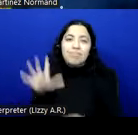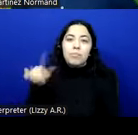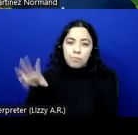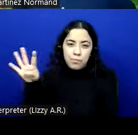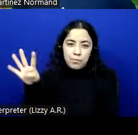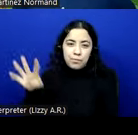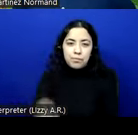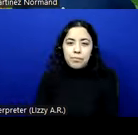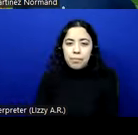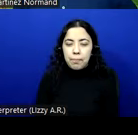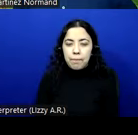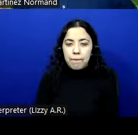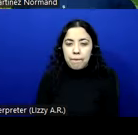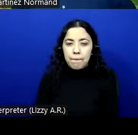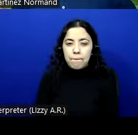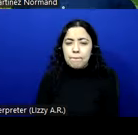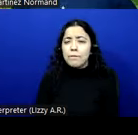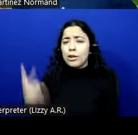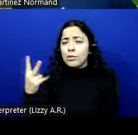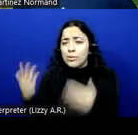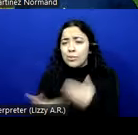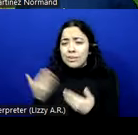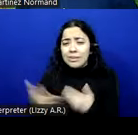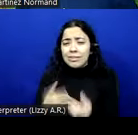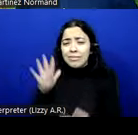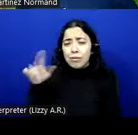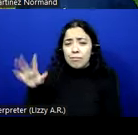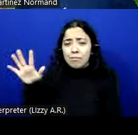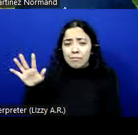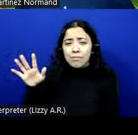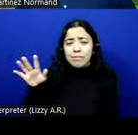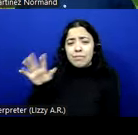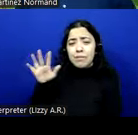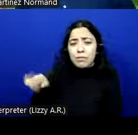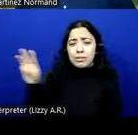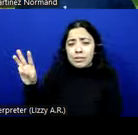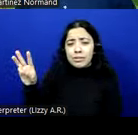And then there are two easy things, practicable parts and toggle controls that relate to the